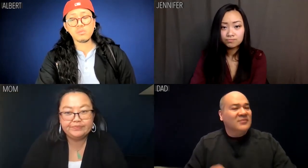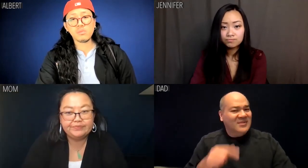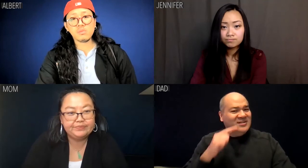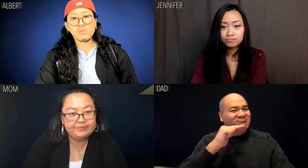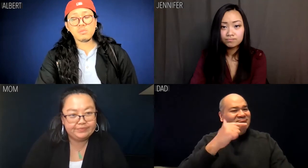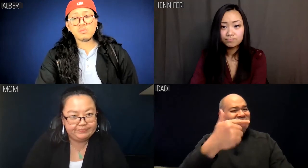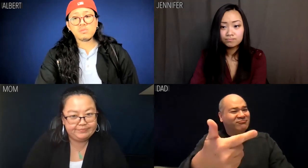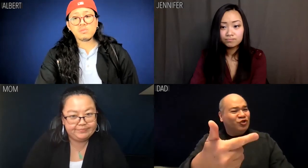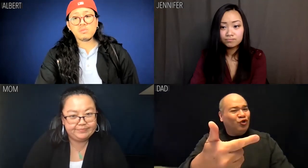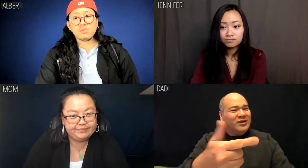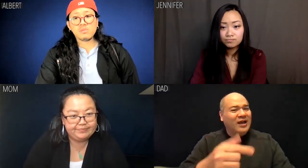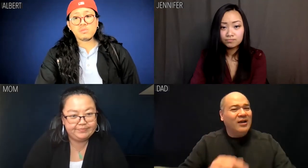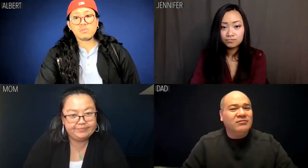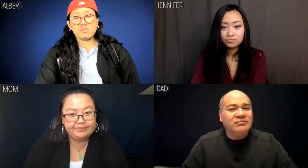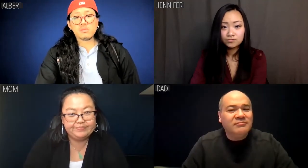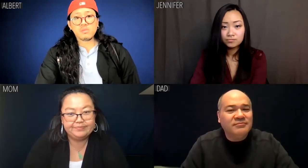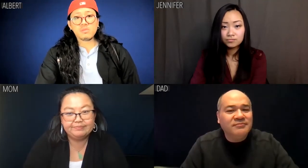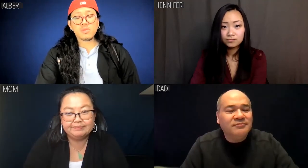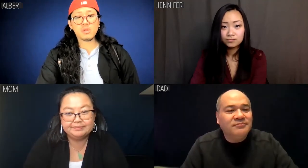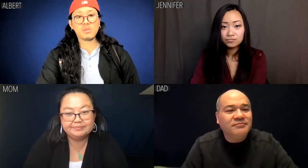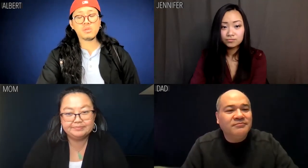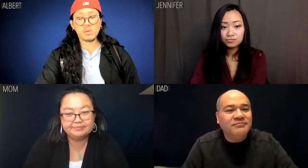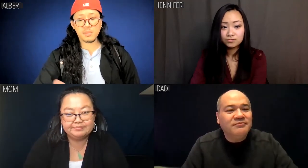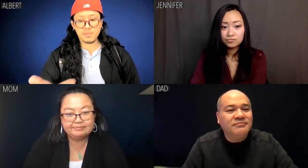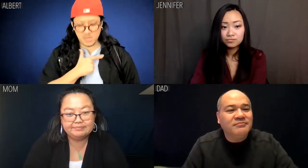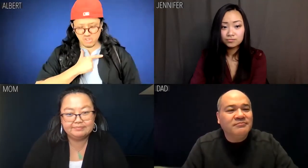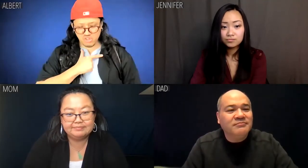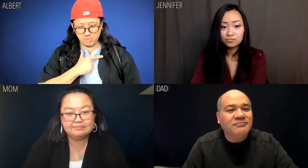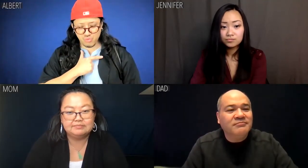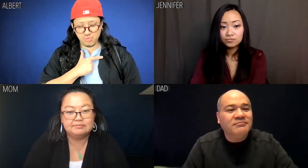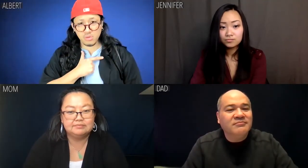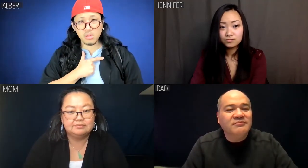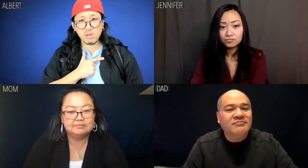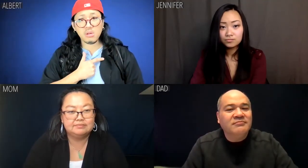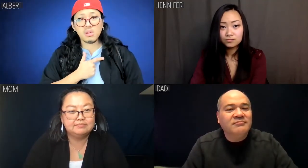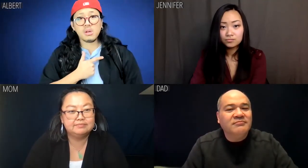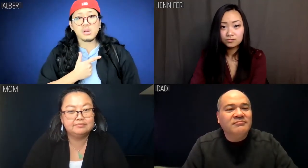Dad: It's your turn now. Albert: My turn.